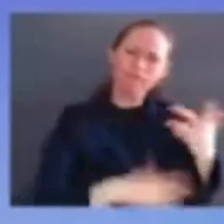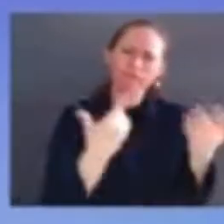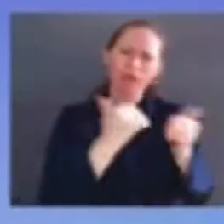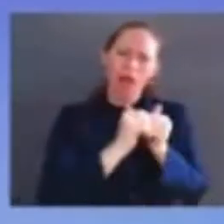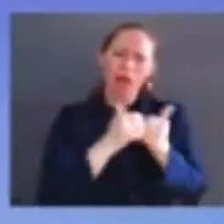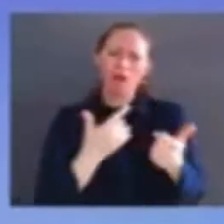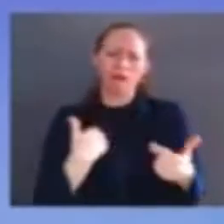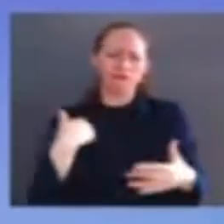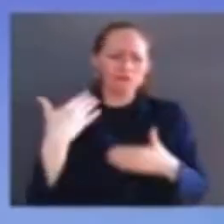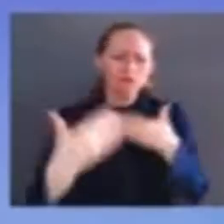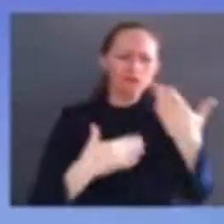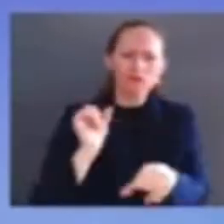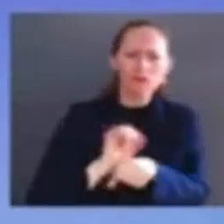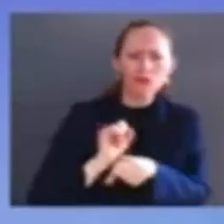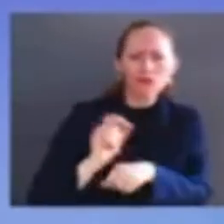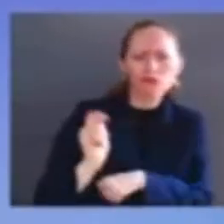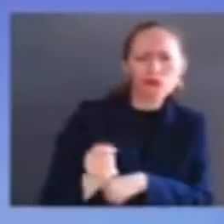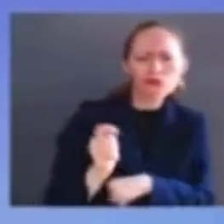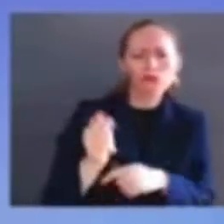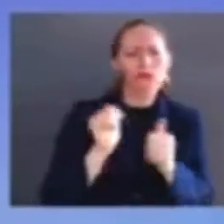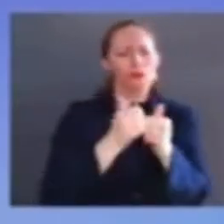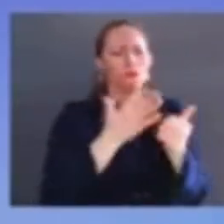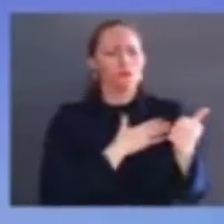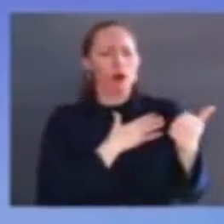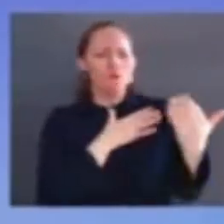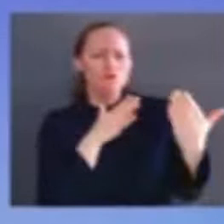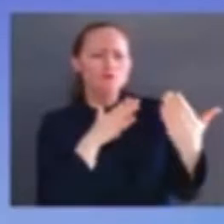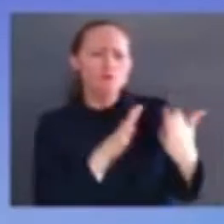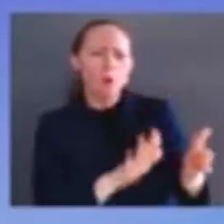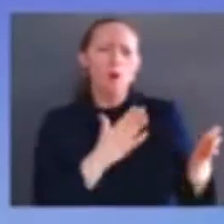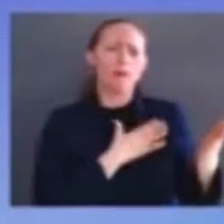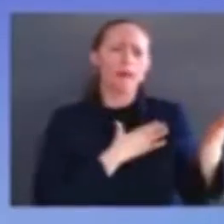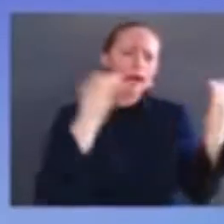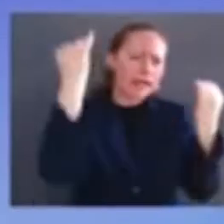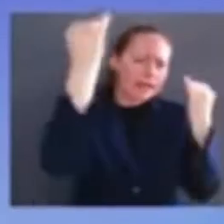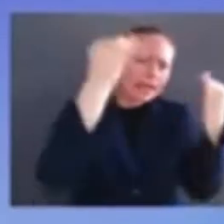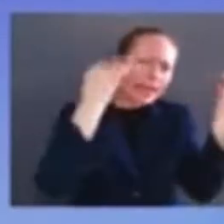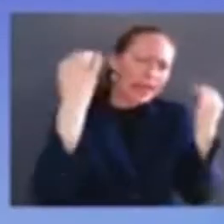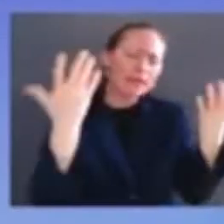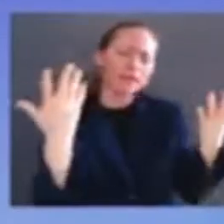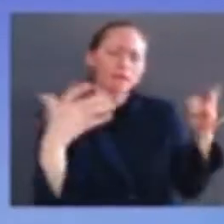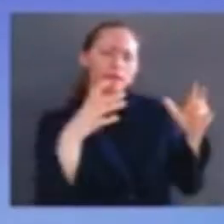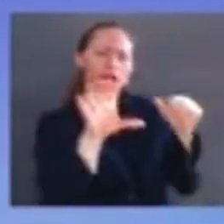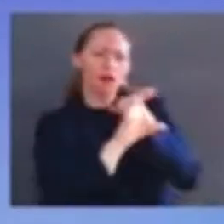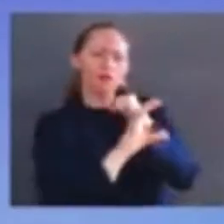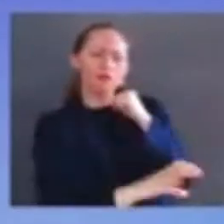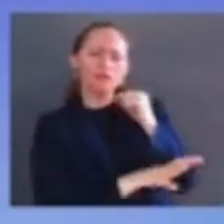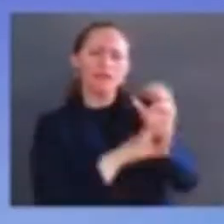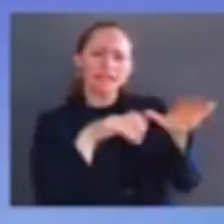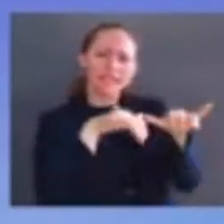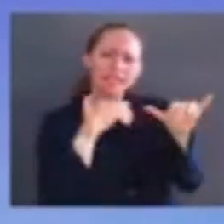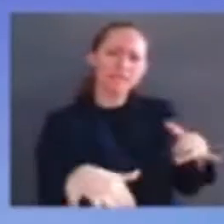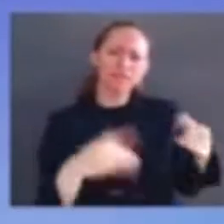all love as a brief aside i will note that these are subjects about which i care deeply